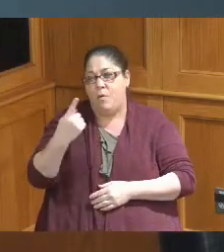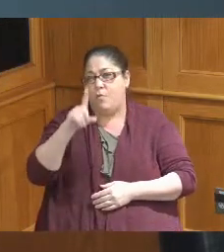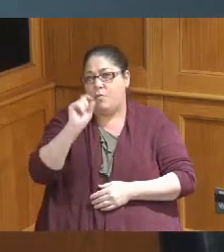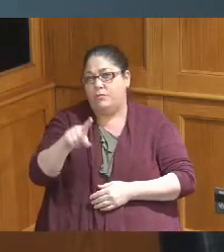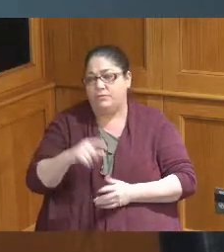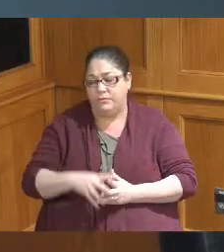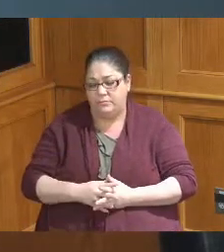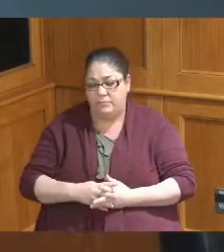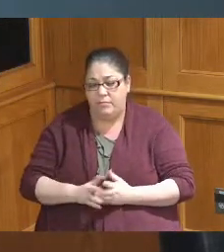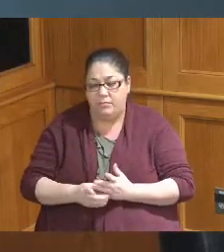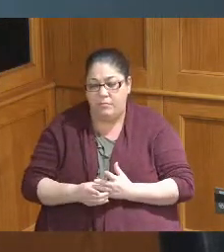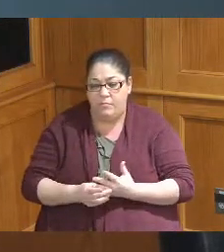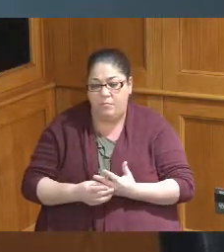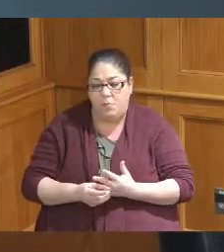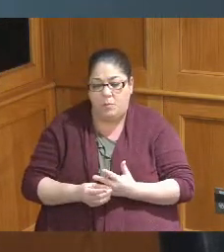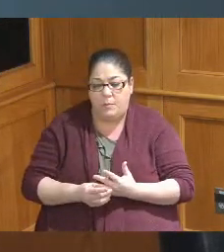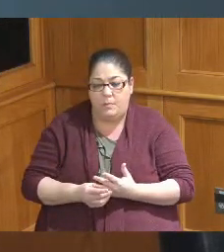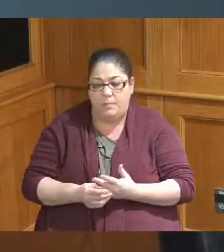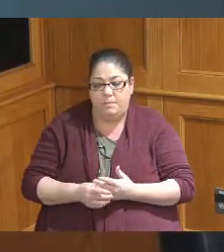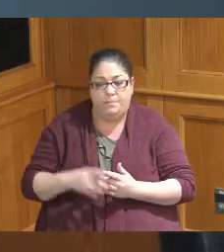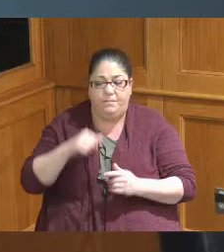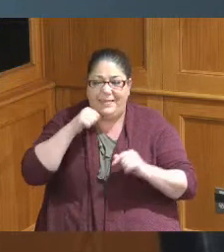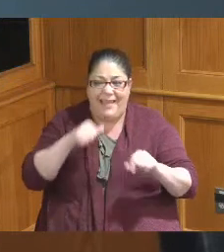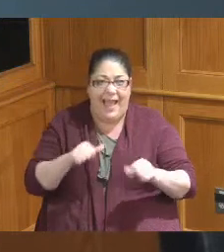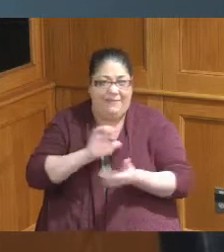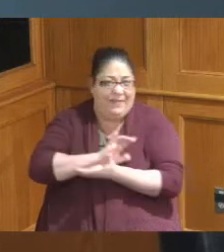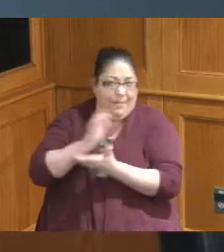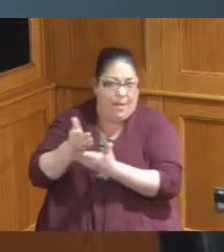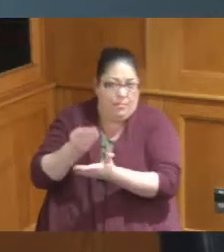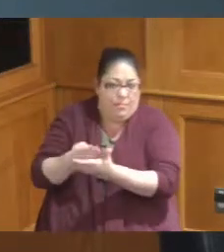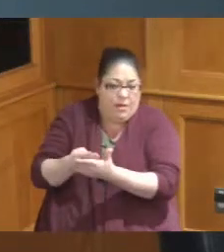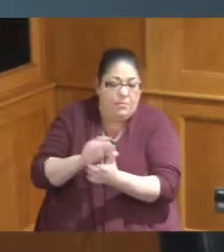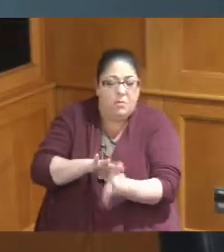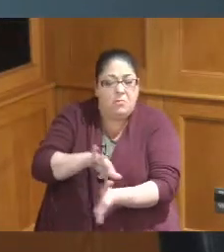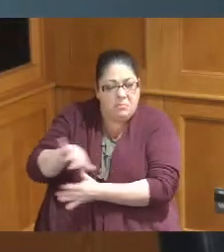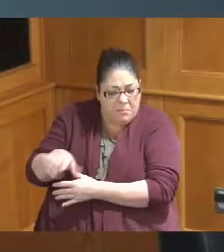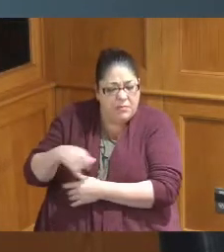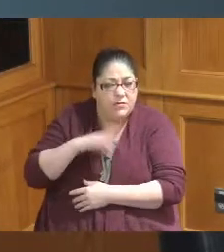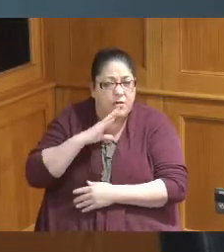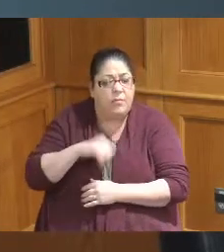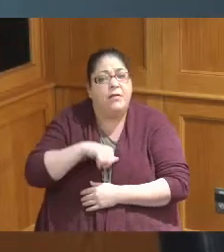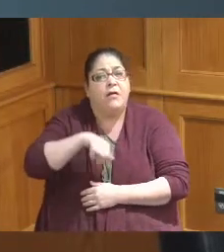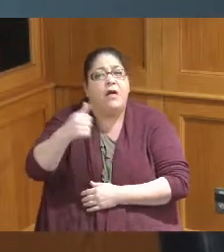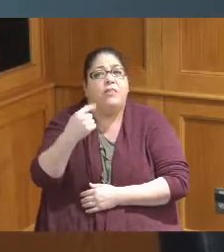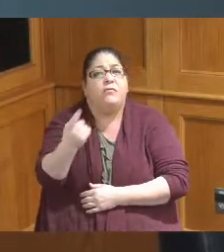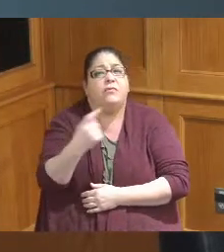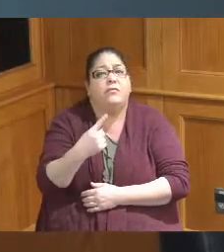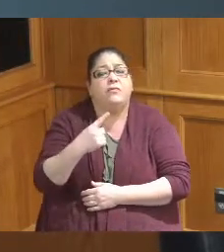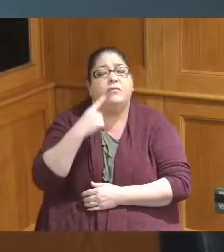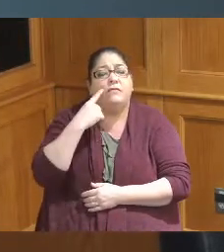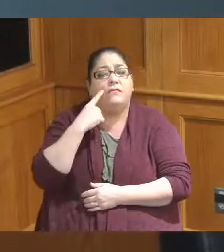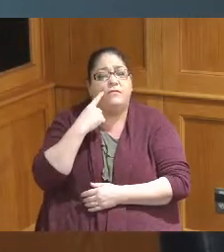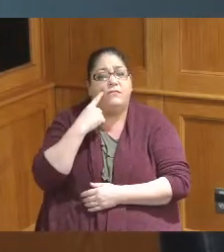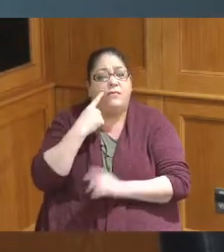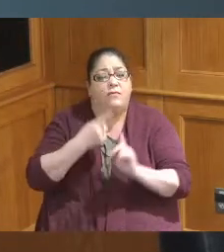just not for this particular maybe amount of money but I did get a request from the community council